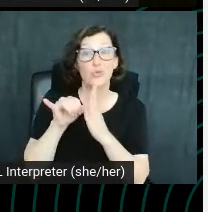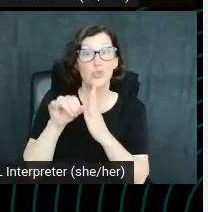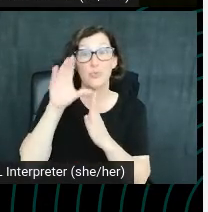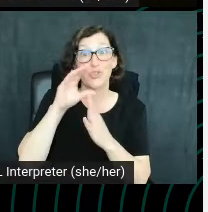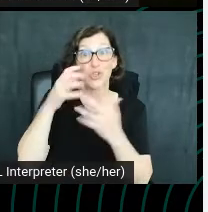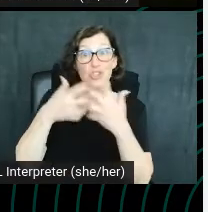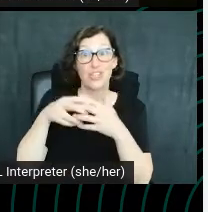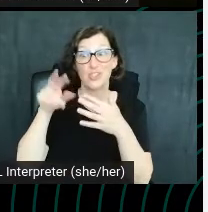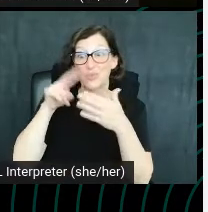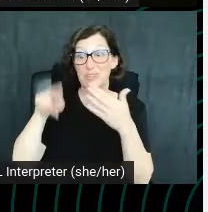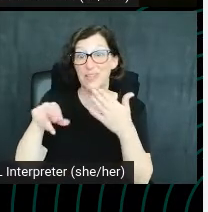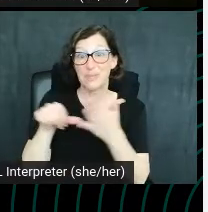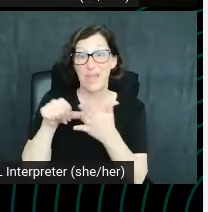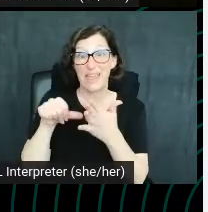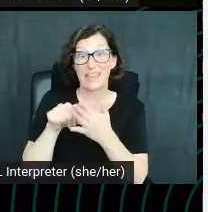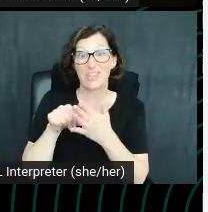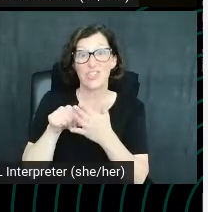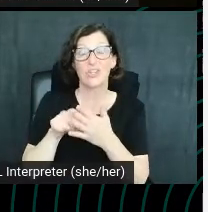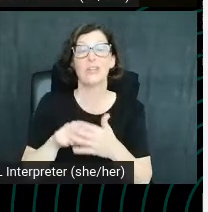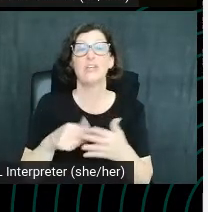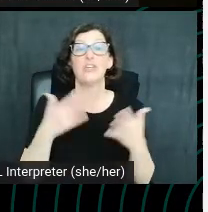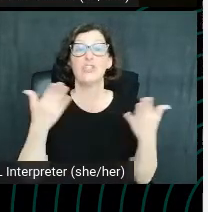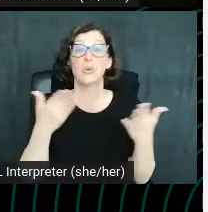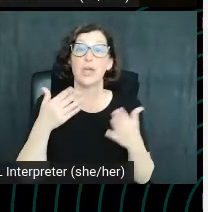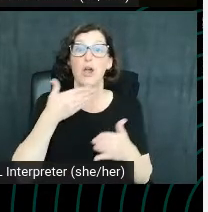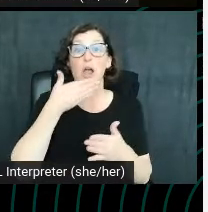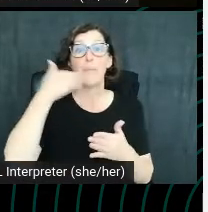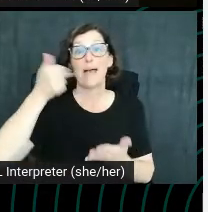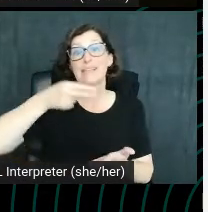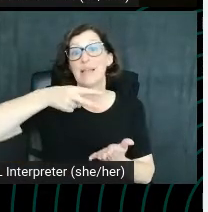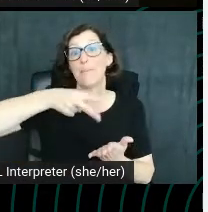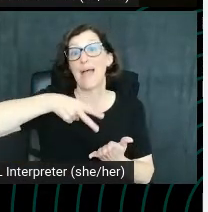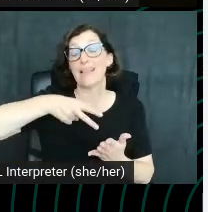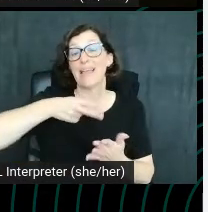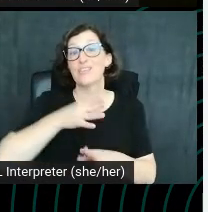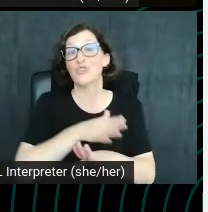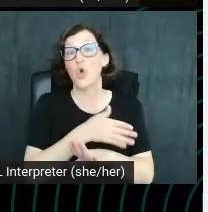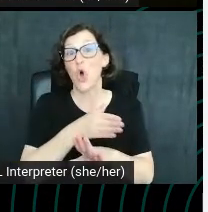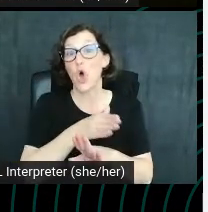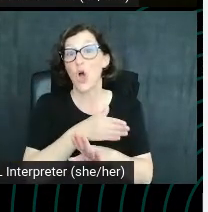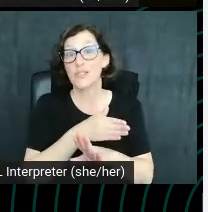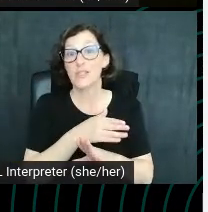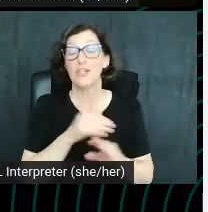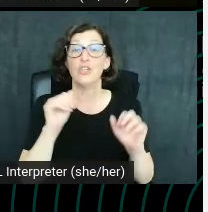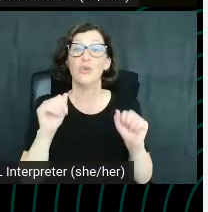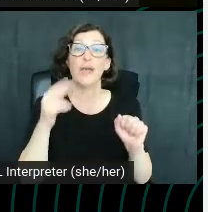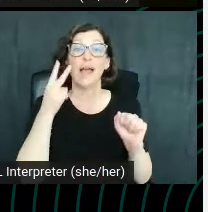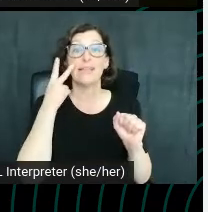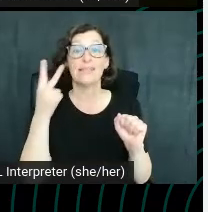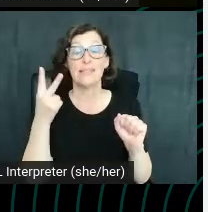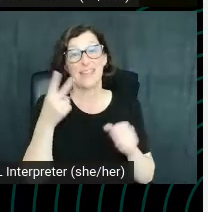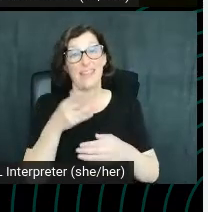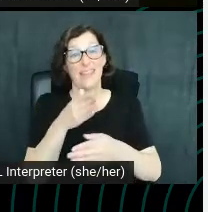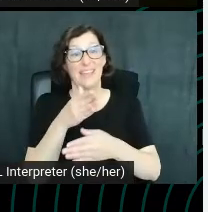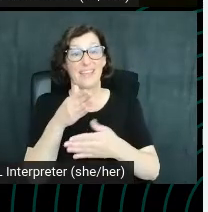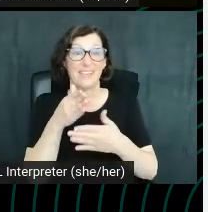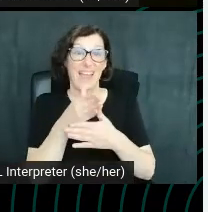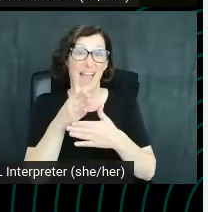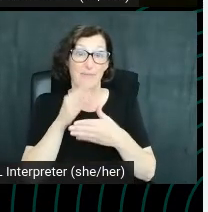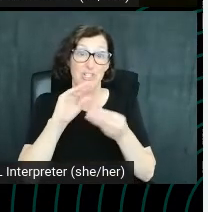So here I've searched in best ballet songs to dance for and looking here, we can see, you know, the average number of views and how well